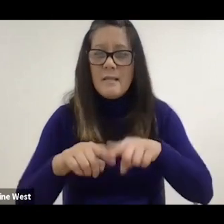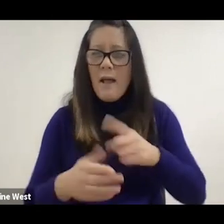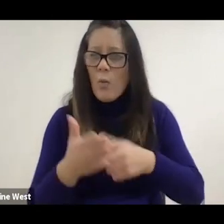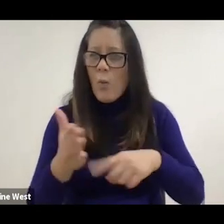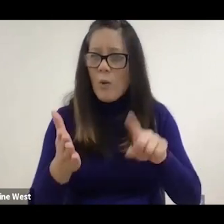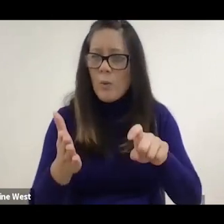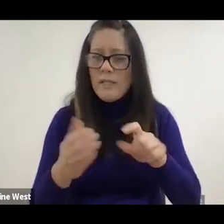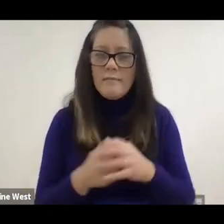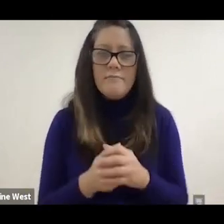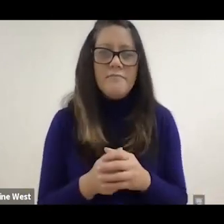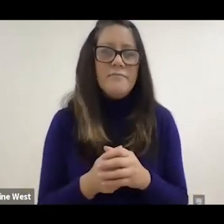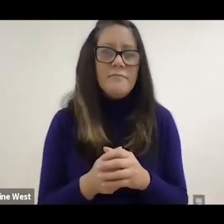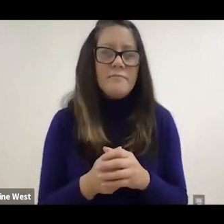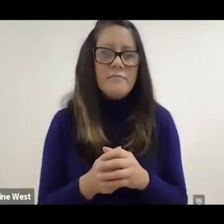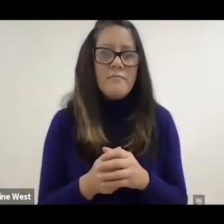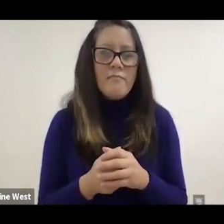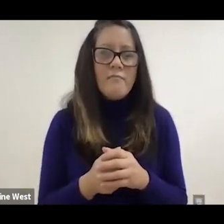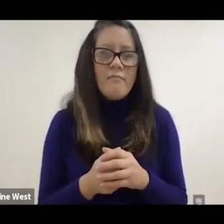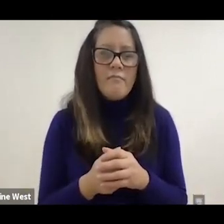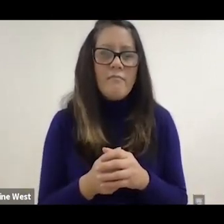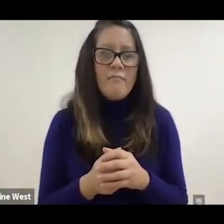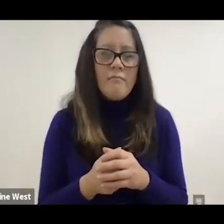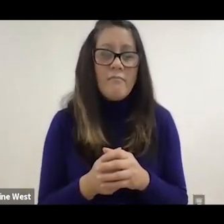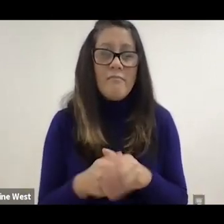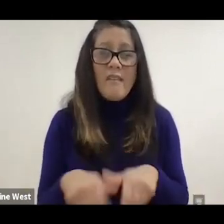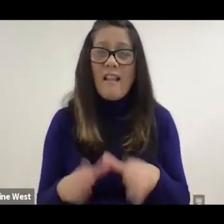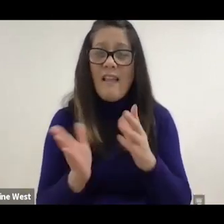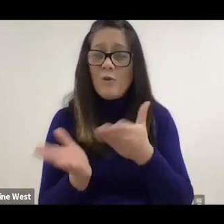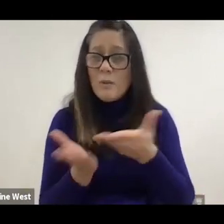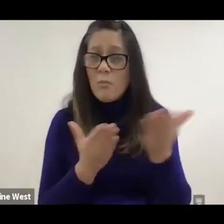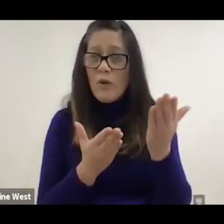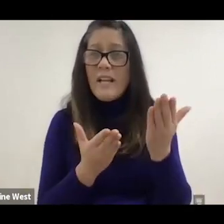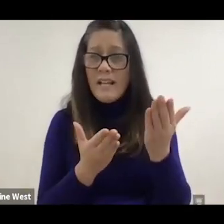available and which allows you to take this. To a shopping mall or to a friends house